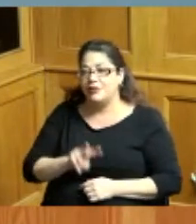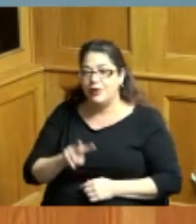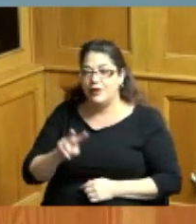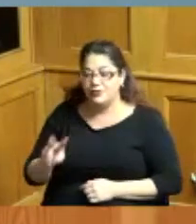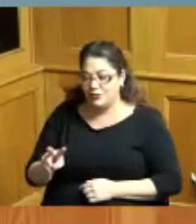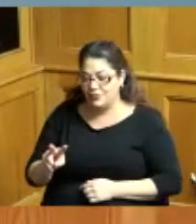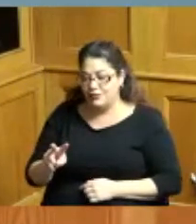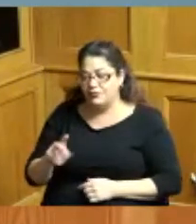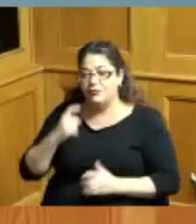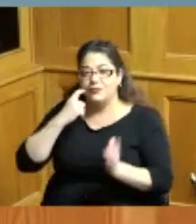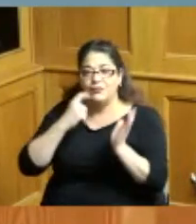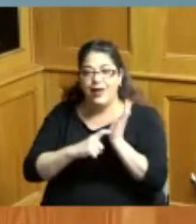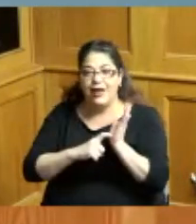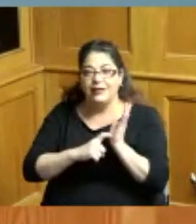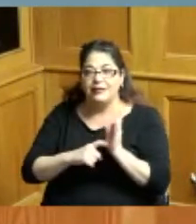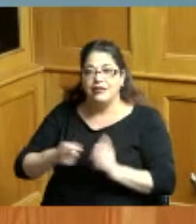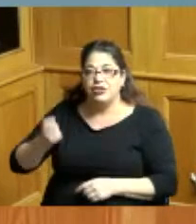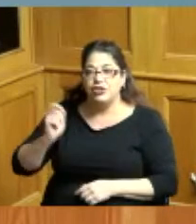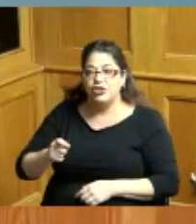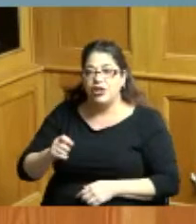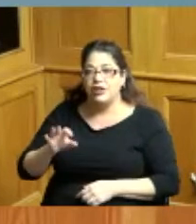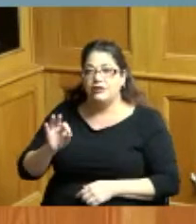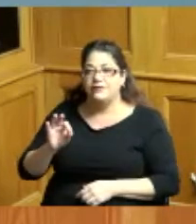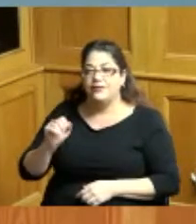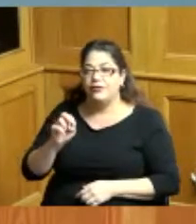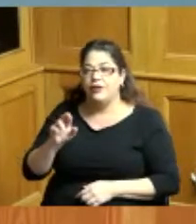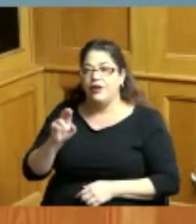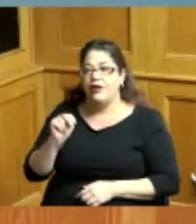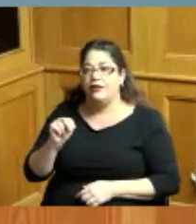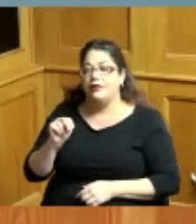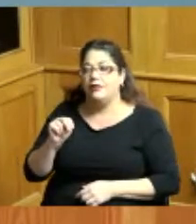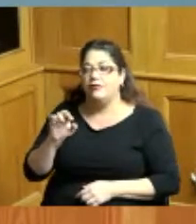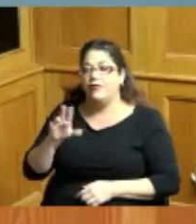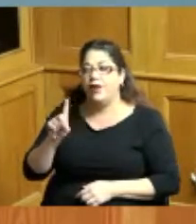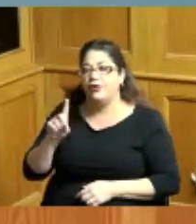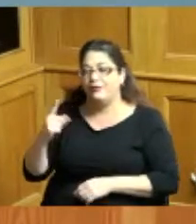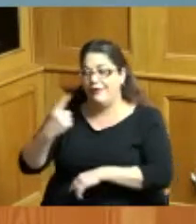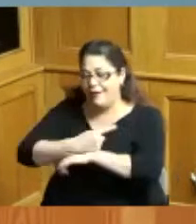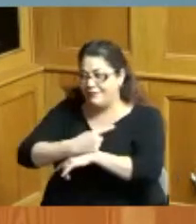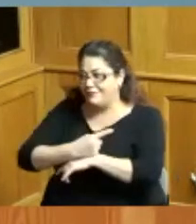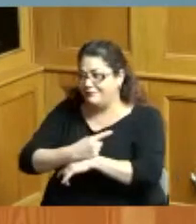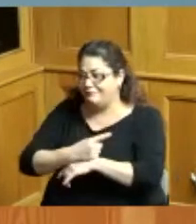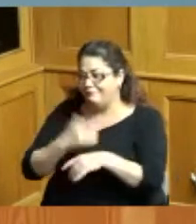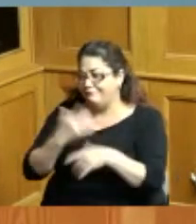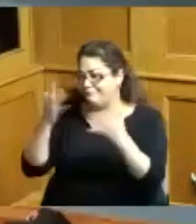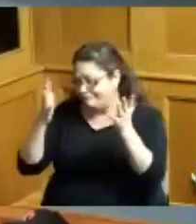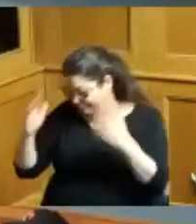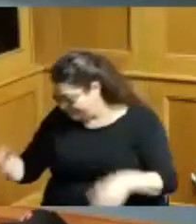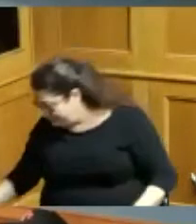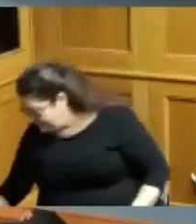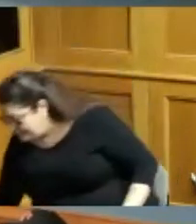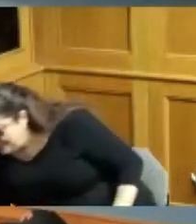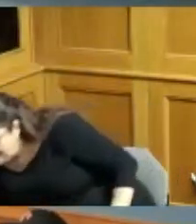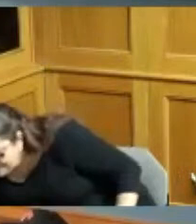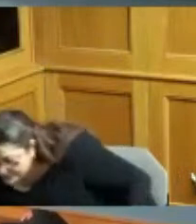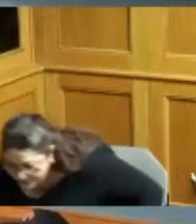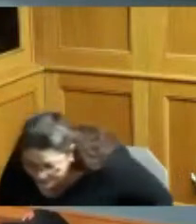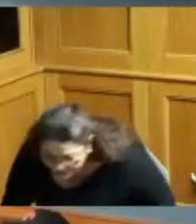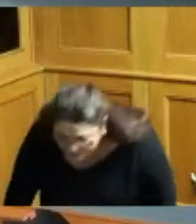is recognized as Judge for non-record day in all of Hamilton County congratulations